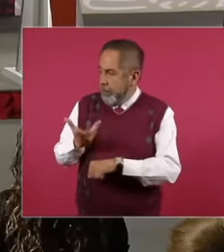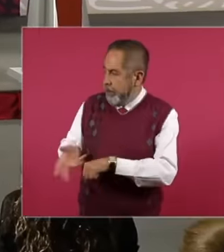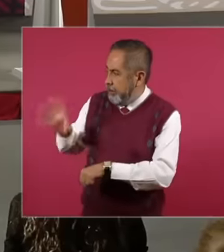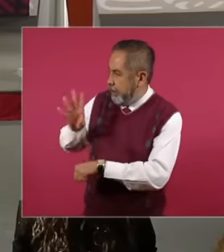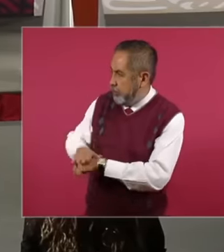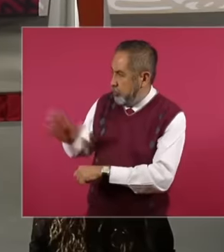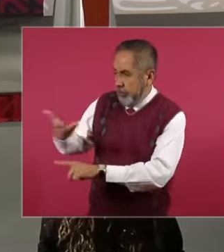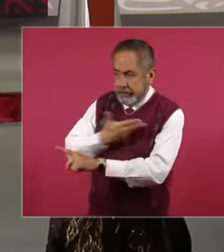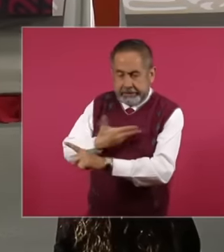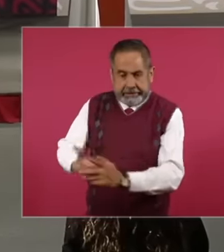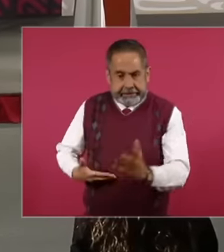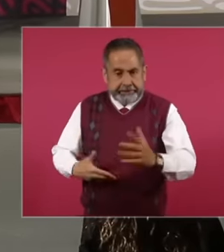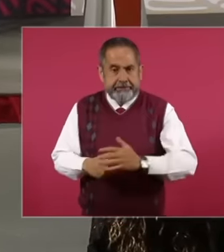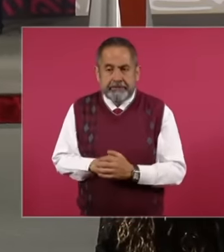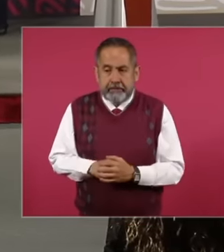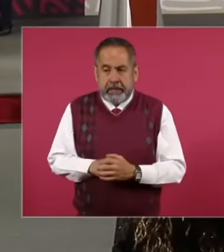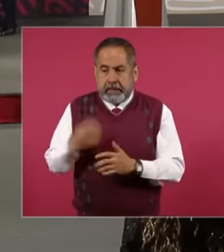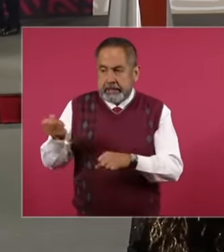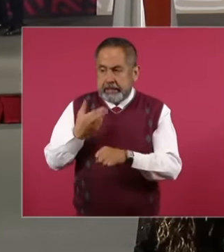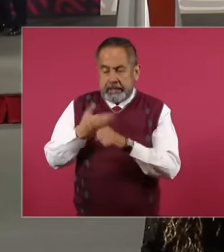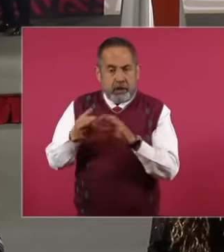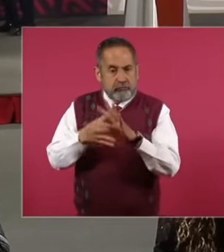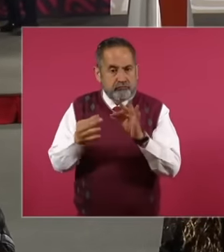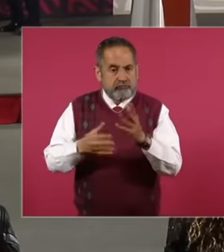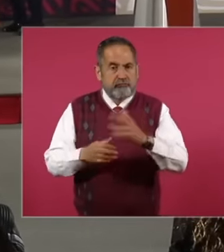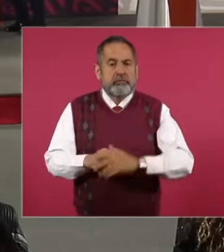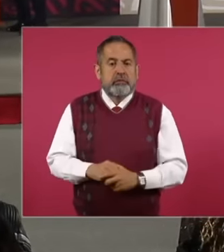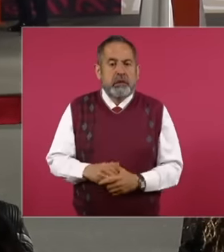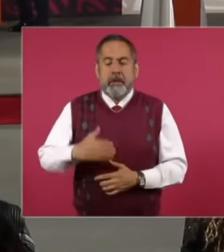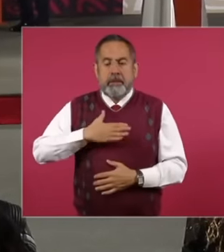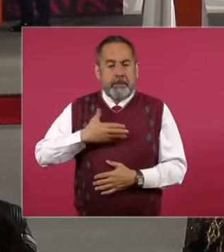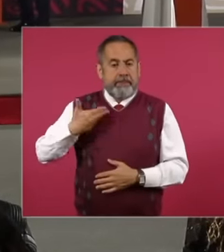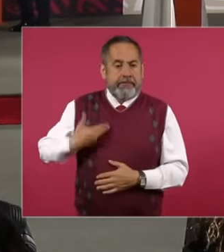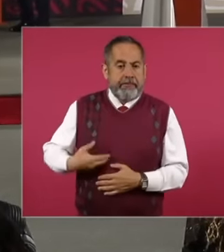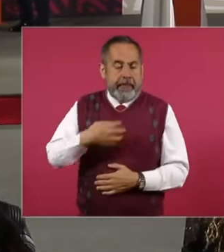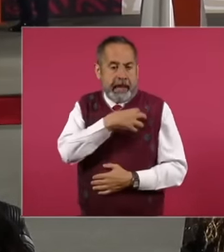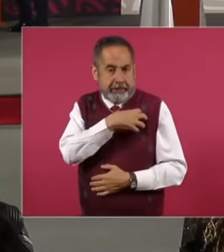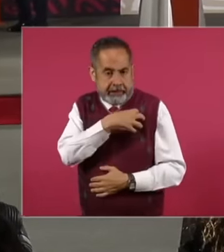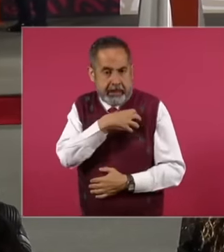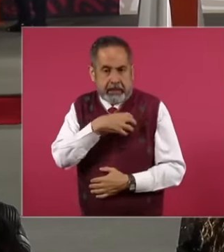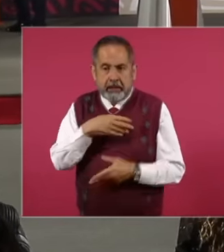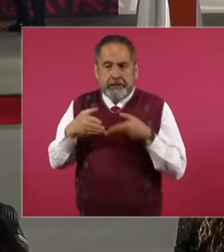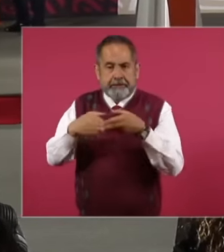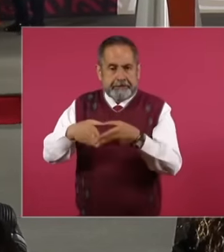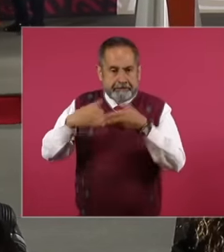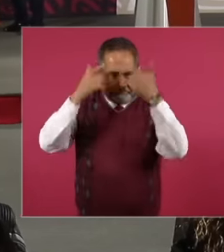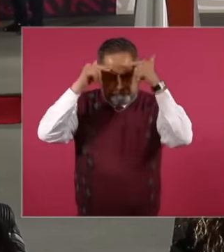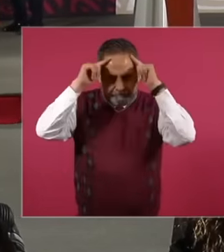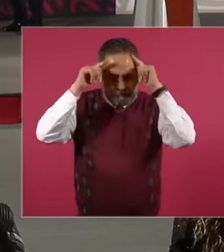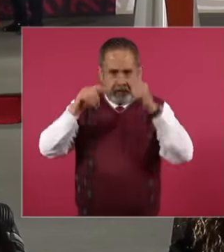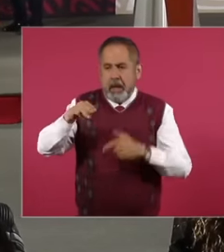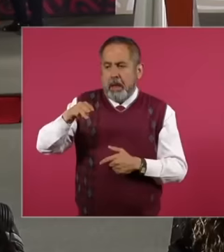the president and my admiral, secretary. Hey, I am captain Juan Luis Miraflores. Hey,